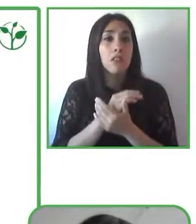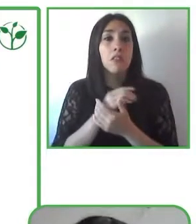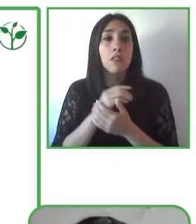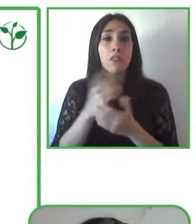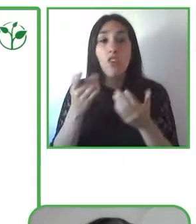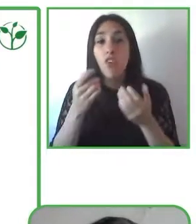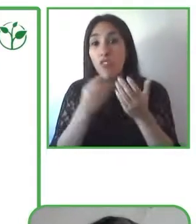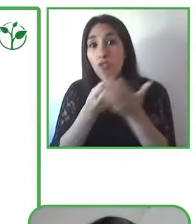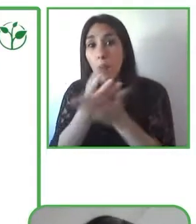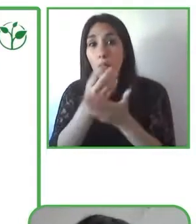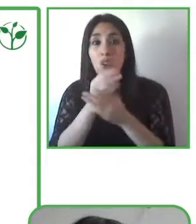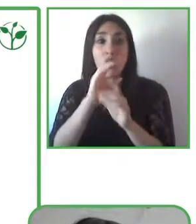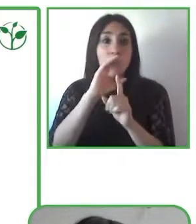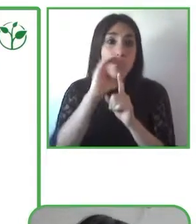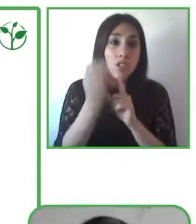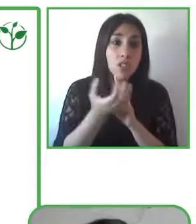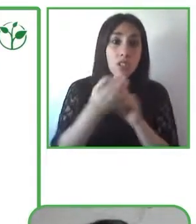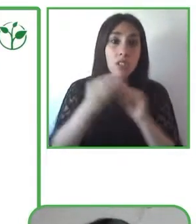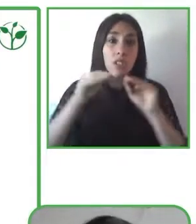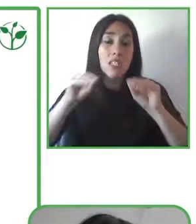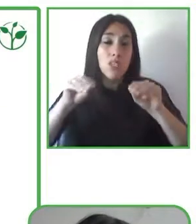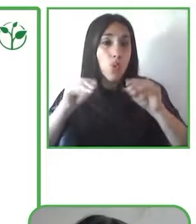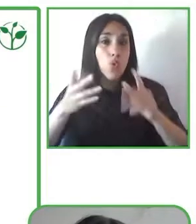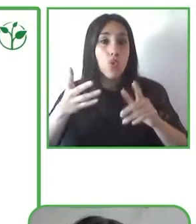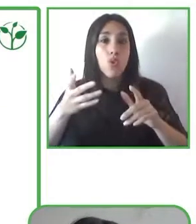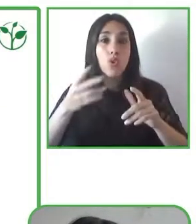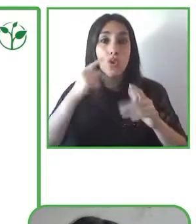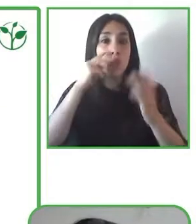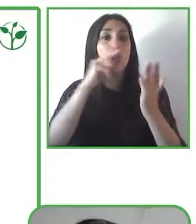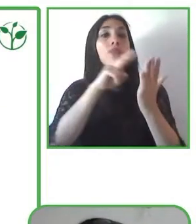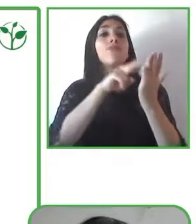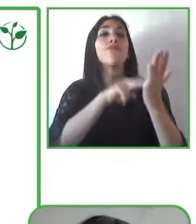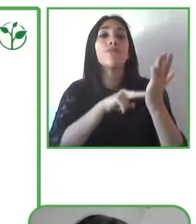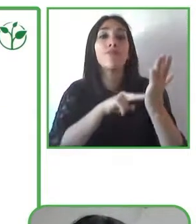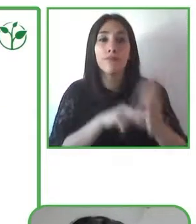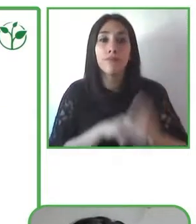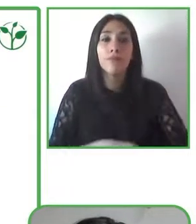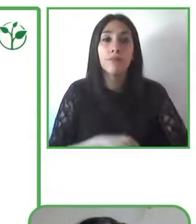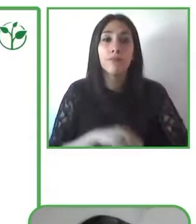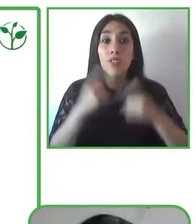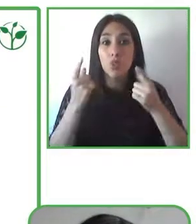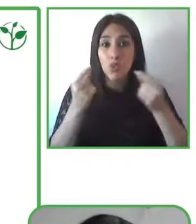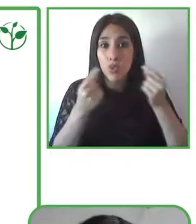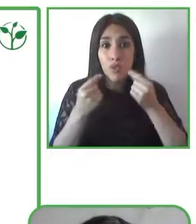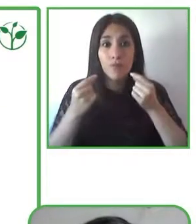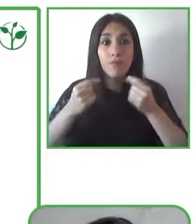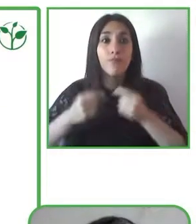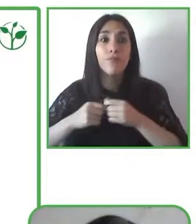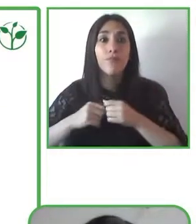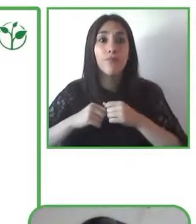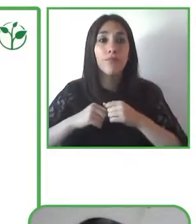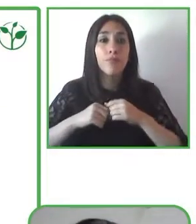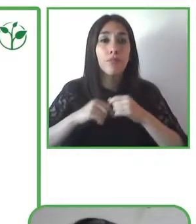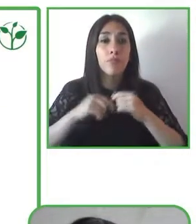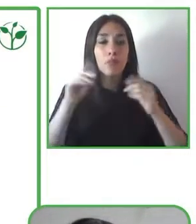to entertainment, to reading materials. We also produce support materials for teachers